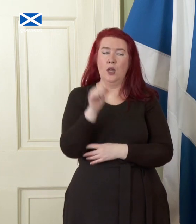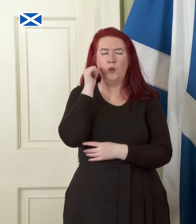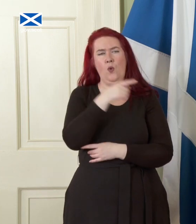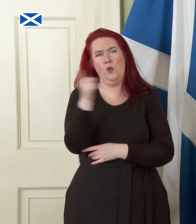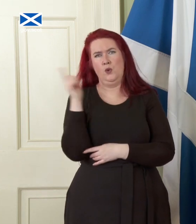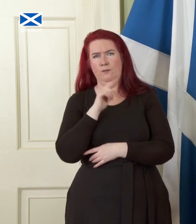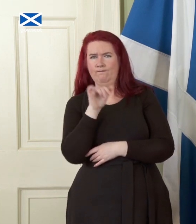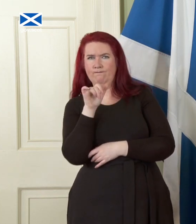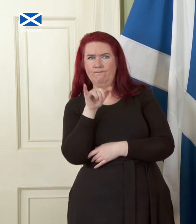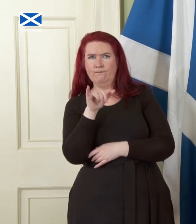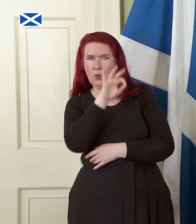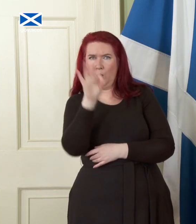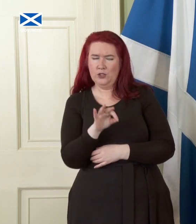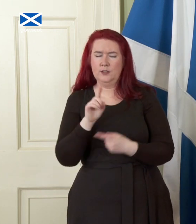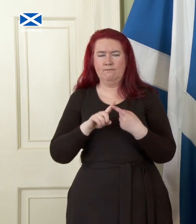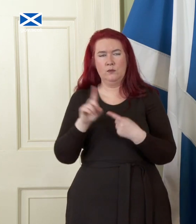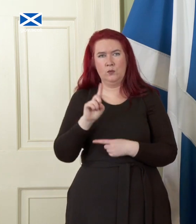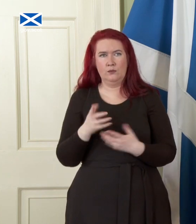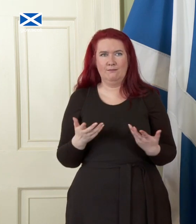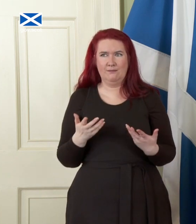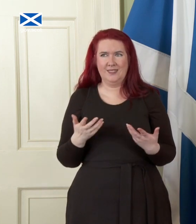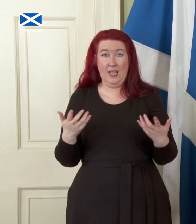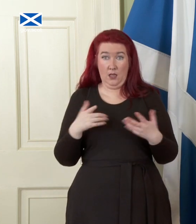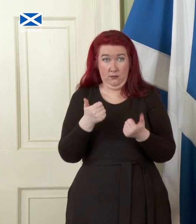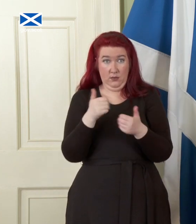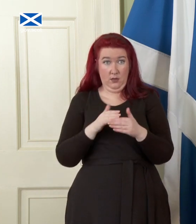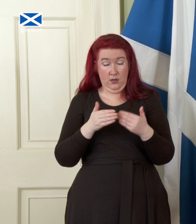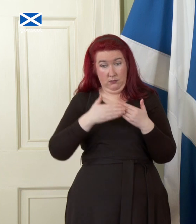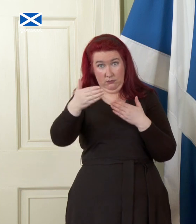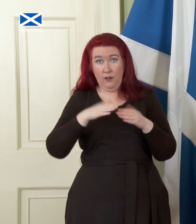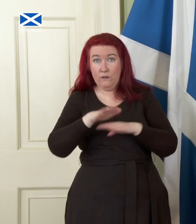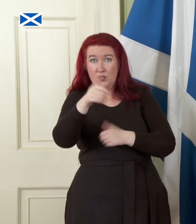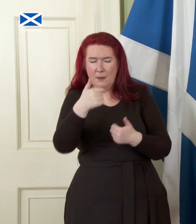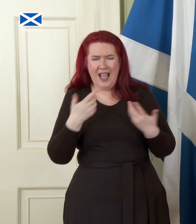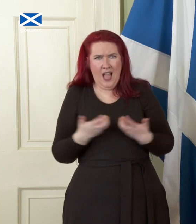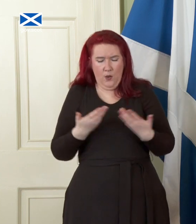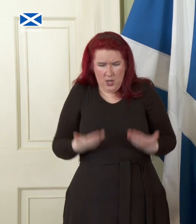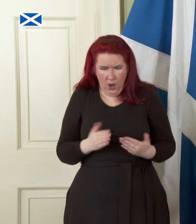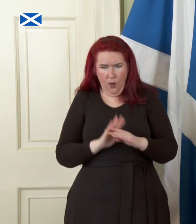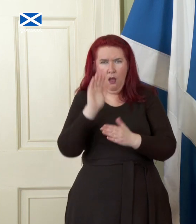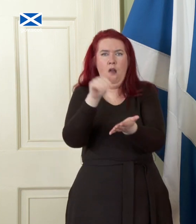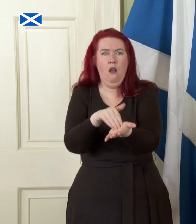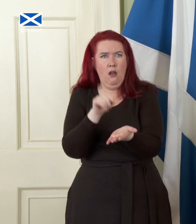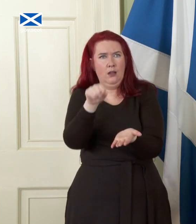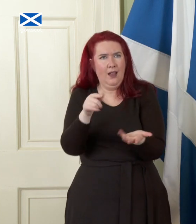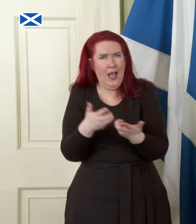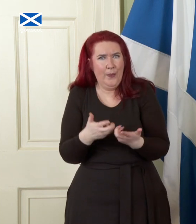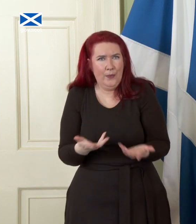have though is this one. How do we get from here to there? In this paper, we take that head-on.